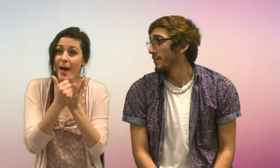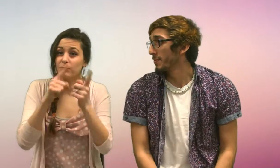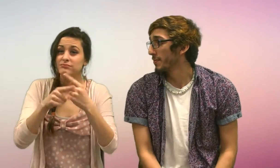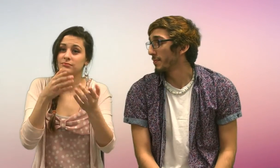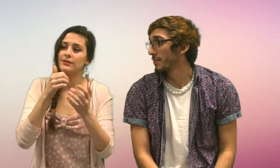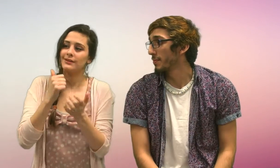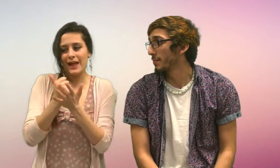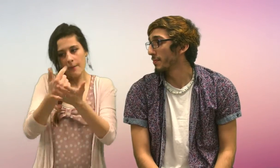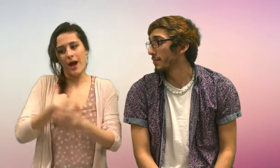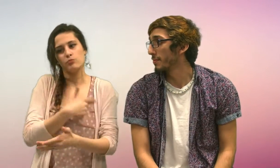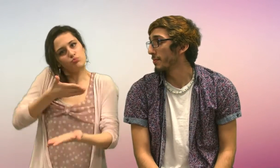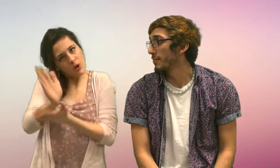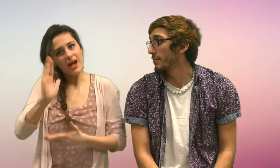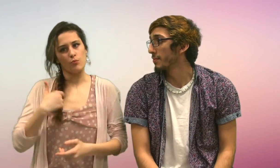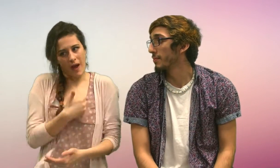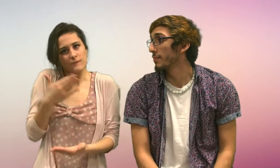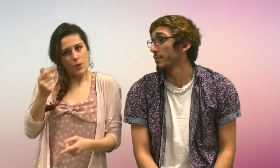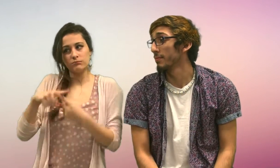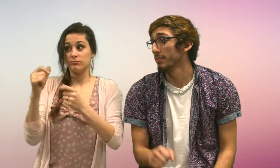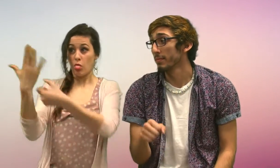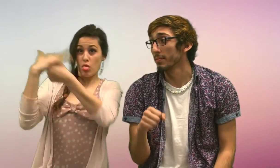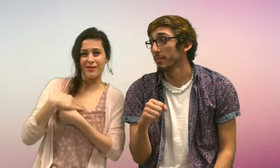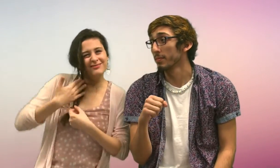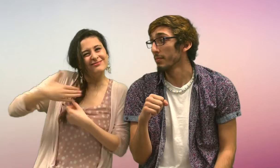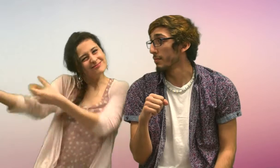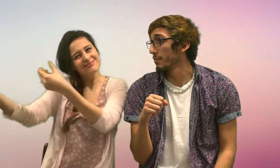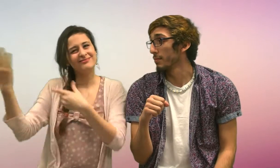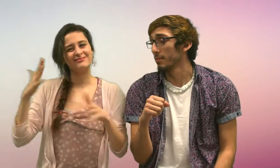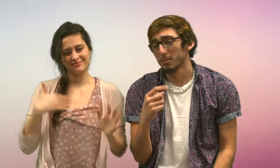Also, to help us to preserve our rights and not to be oppressed.